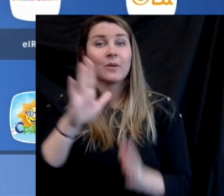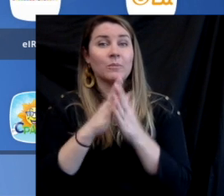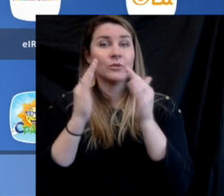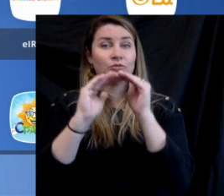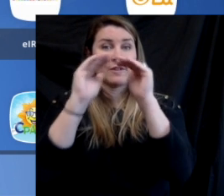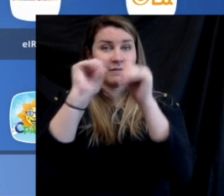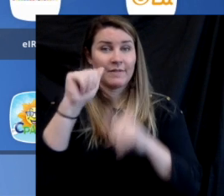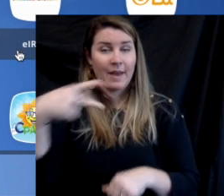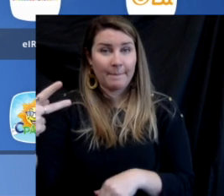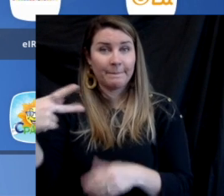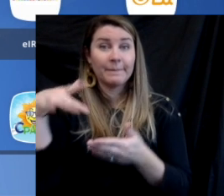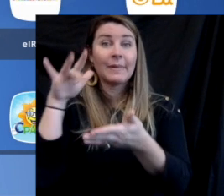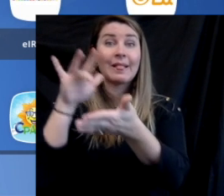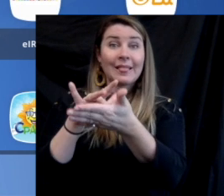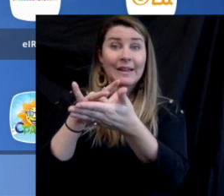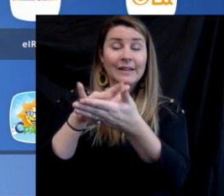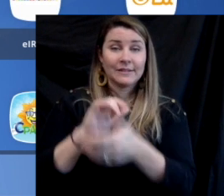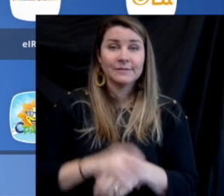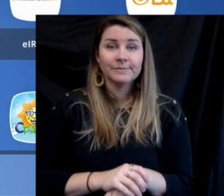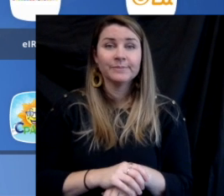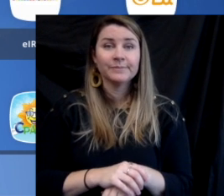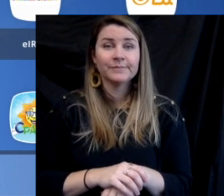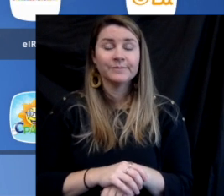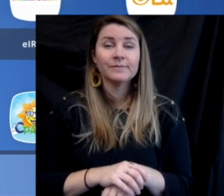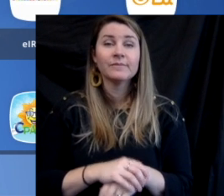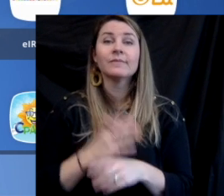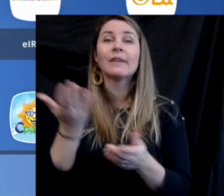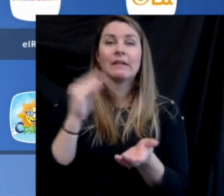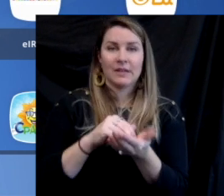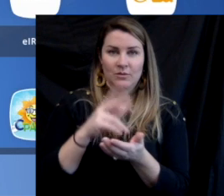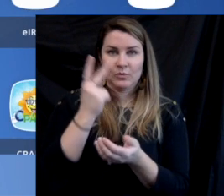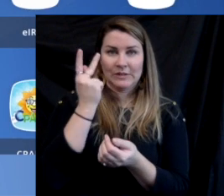but you're looking for the ARC bookshelf app. Go ahead and click on that